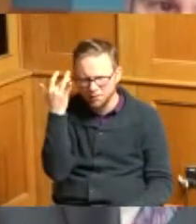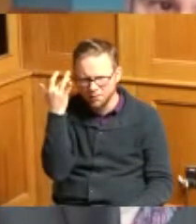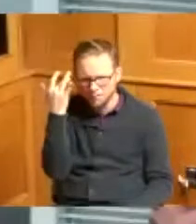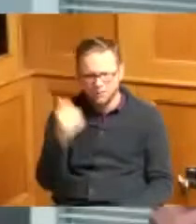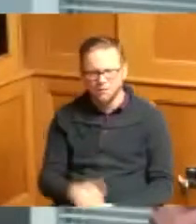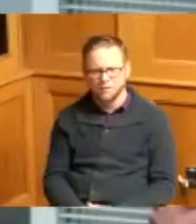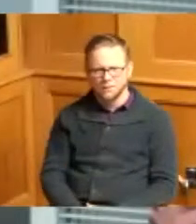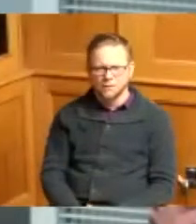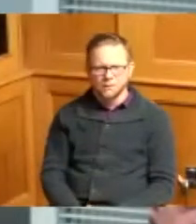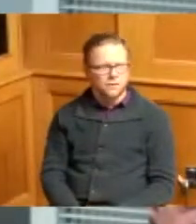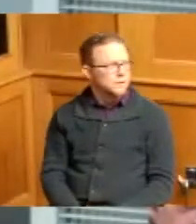the